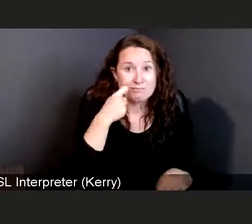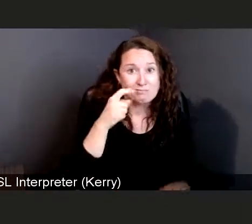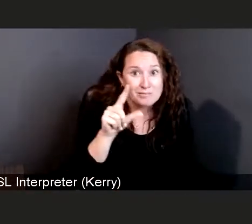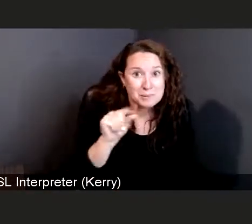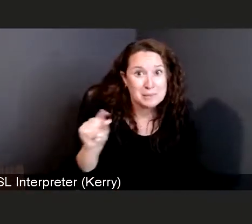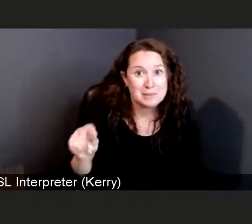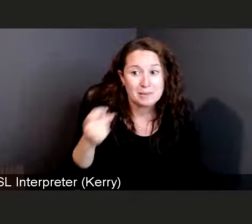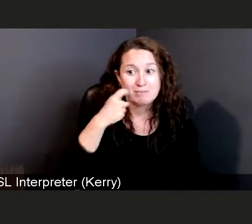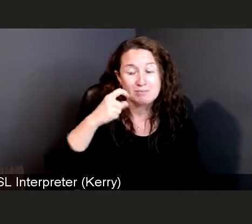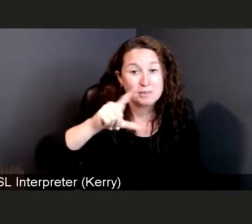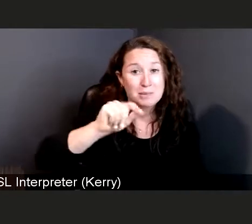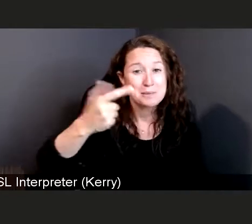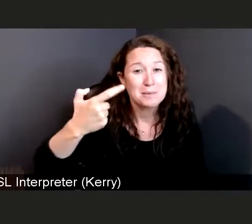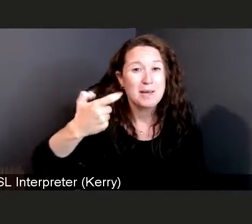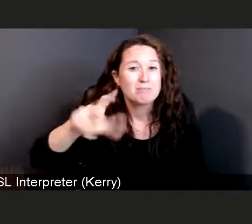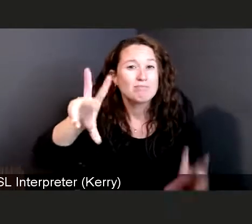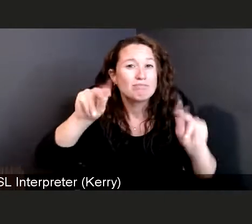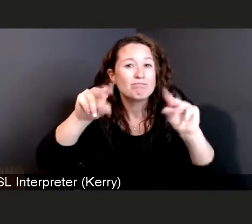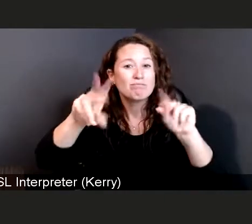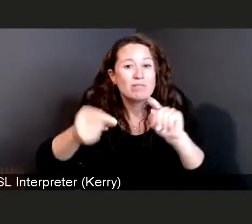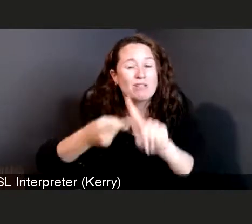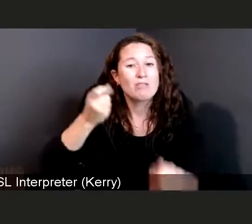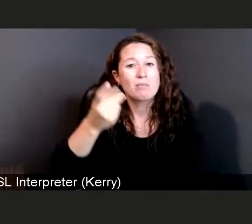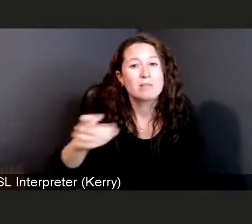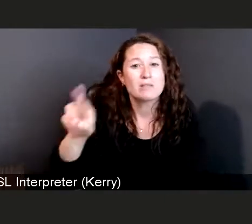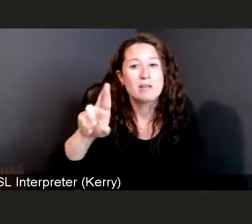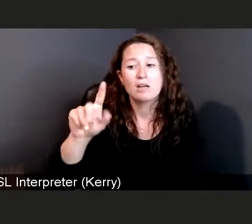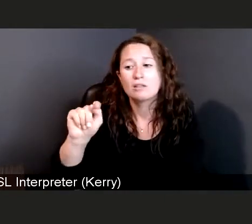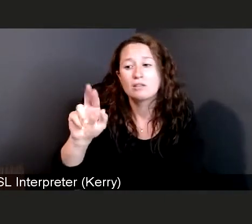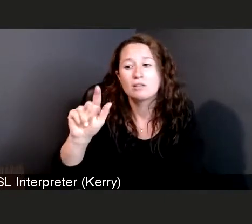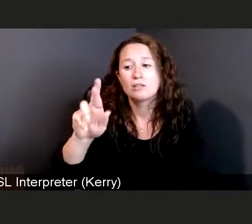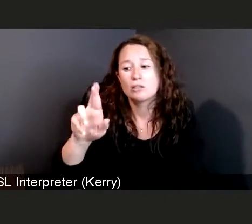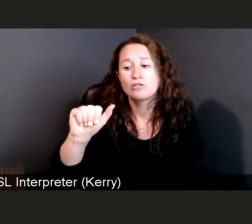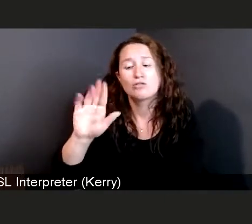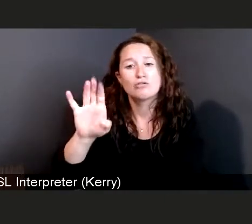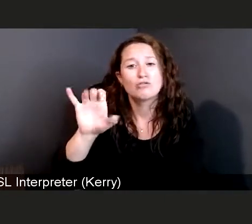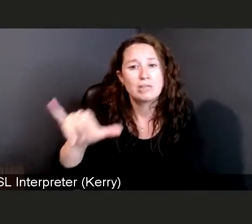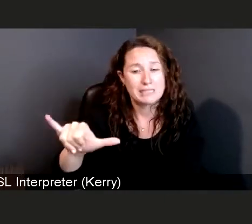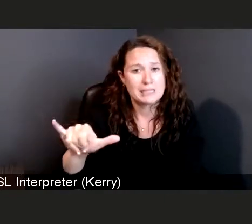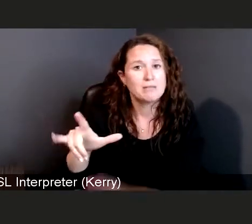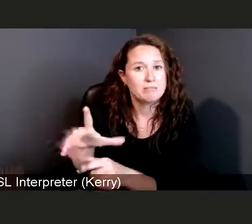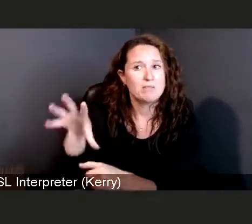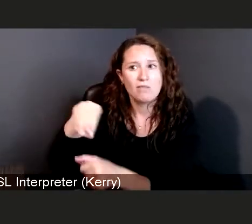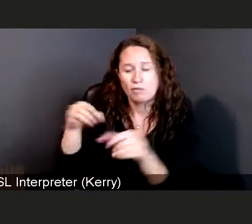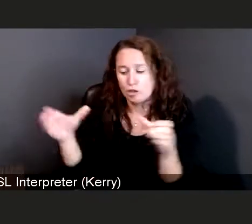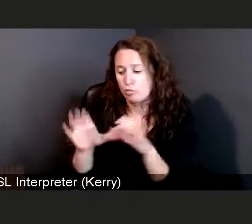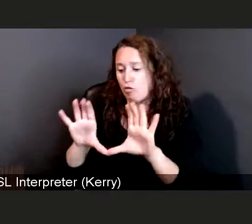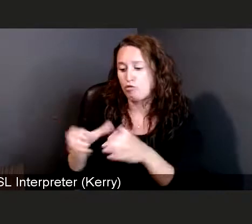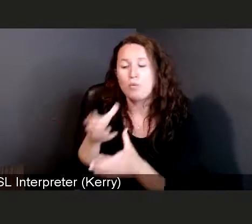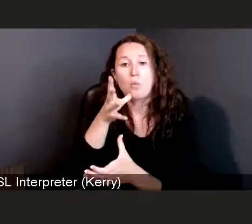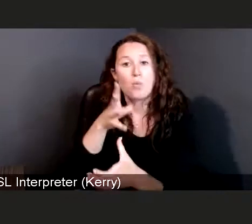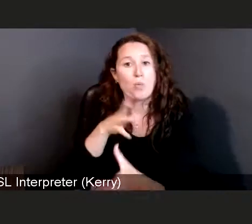that quote came from Dr. Tracy, who was one of a small group of women physicians who served,